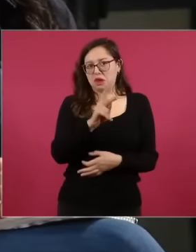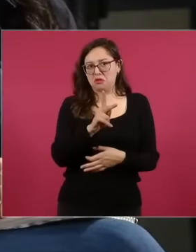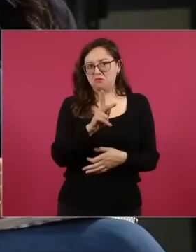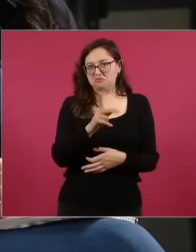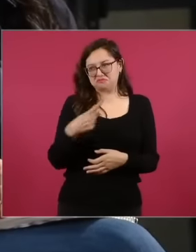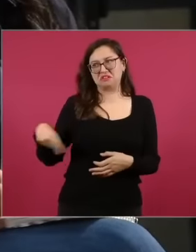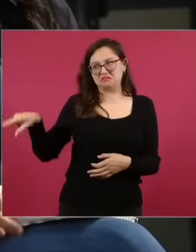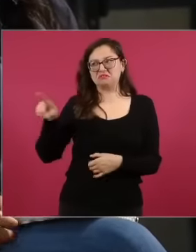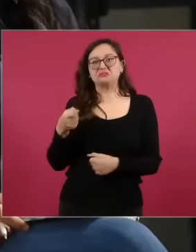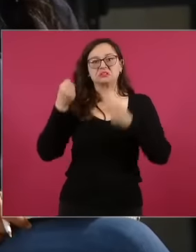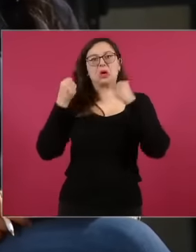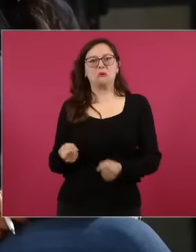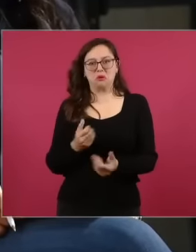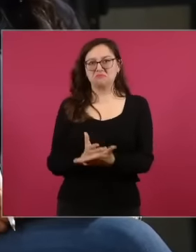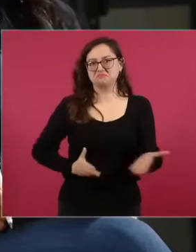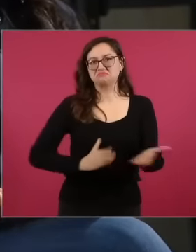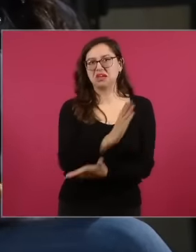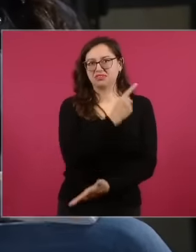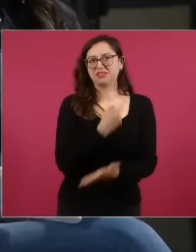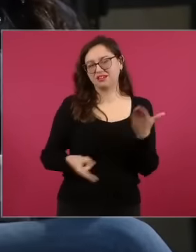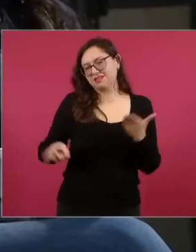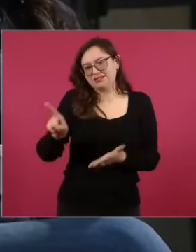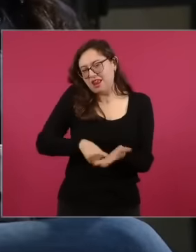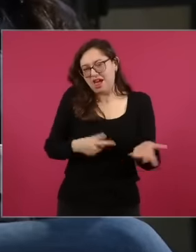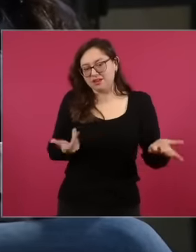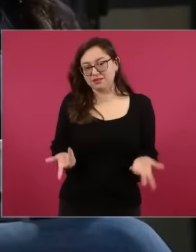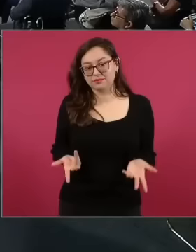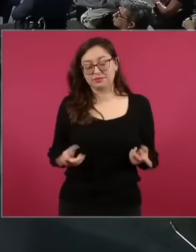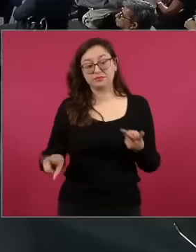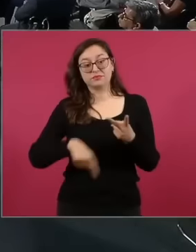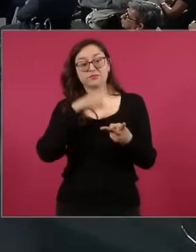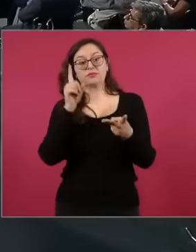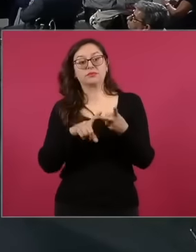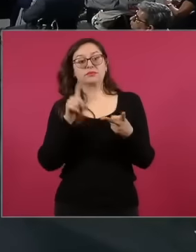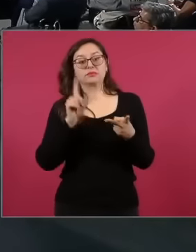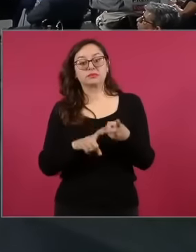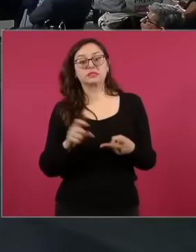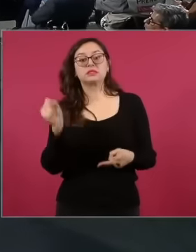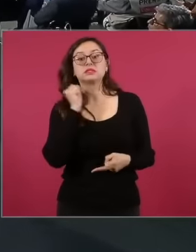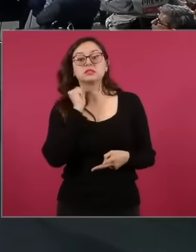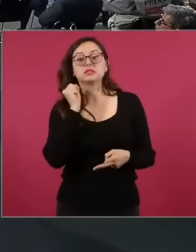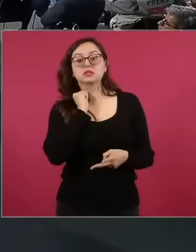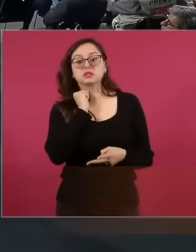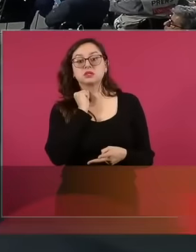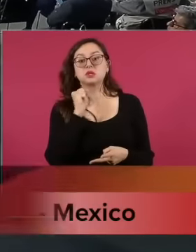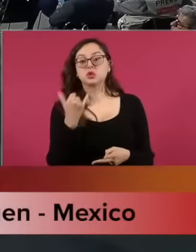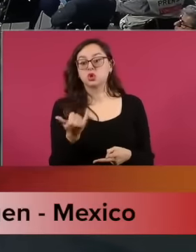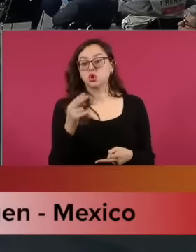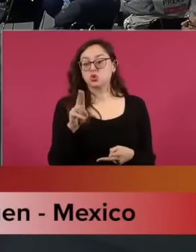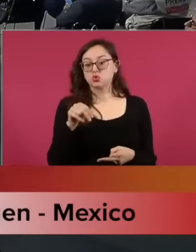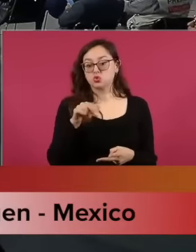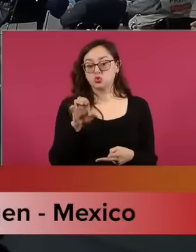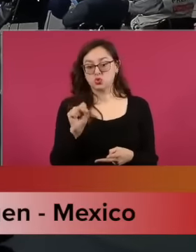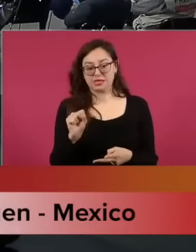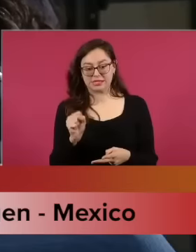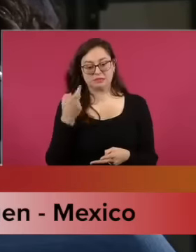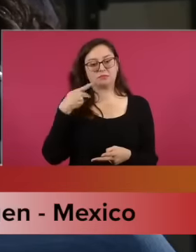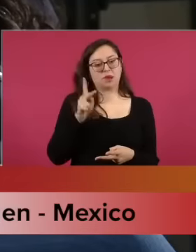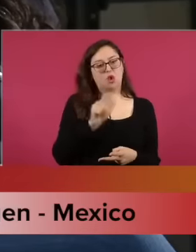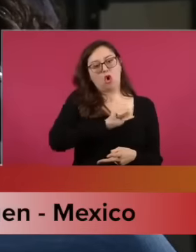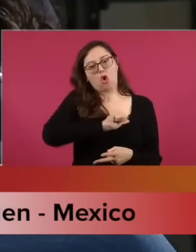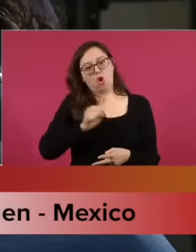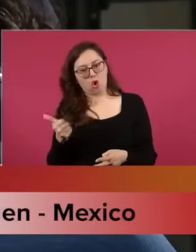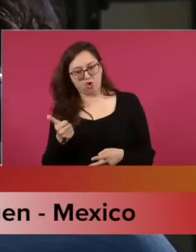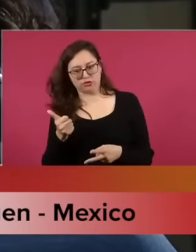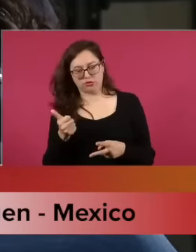approach has to do with Senator Miguel Ángel Yunes Linares, but in another sense, what